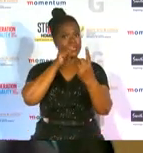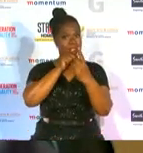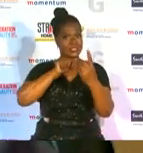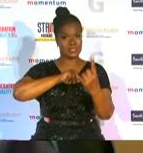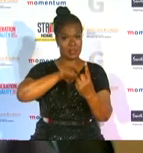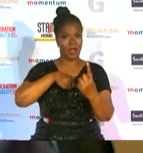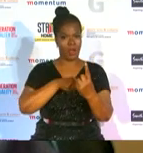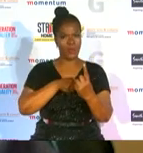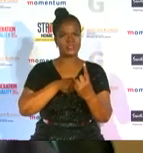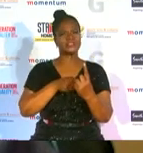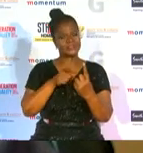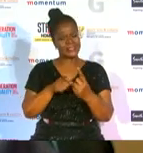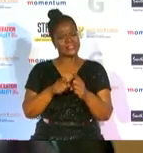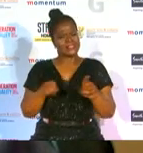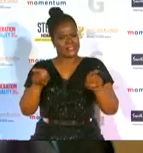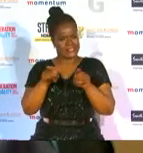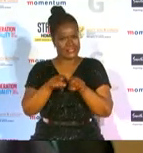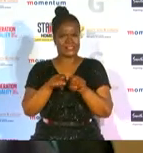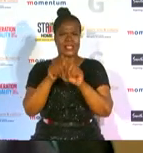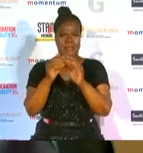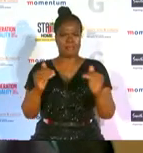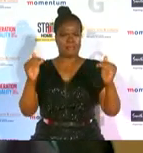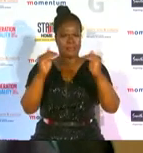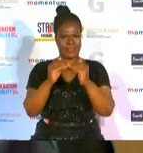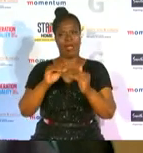on the same pedestal as women in other sectors